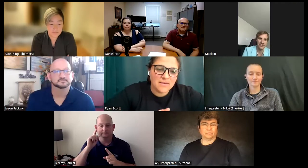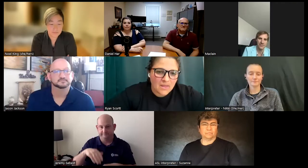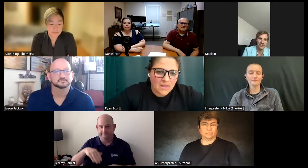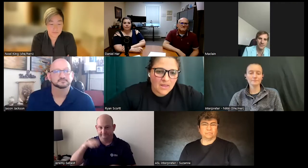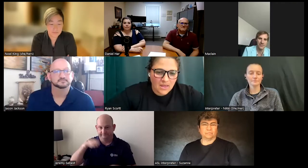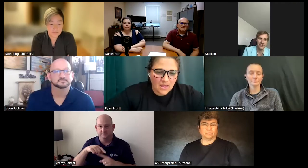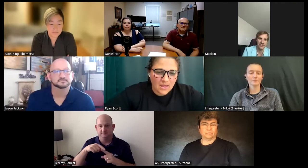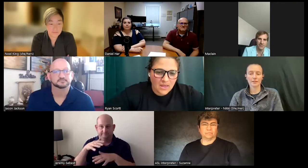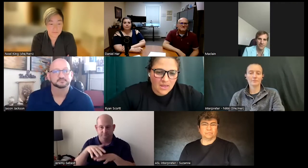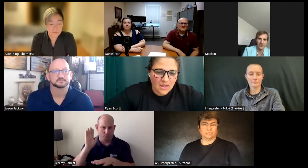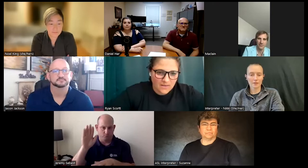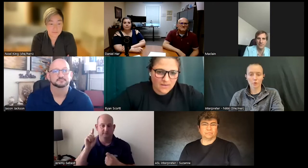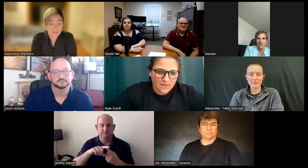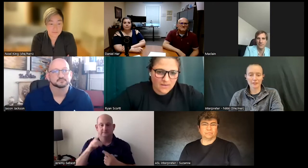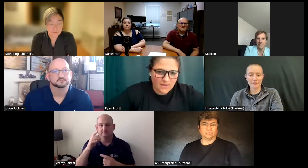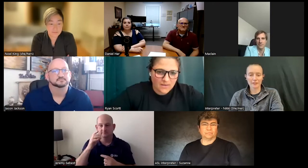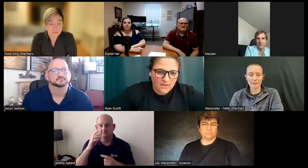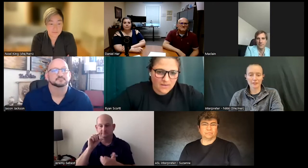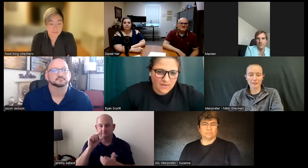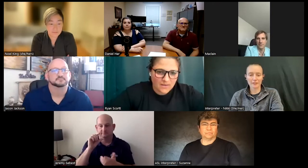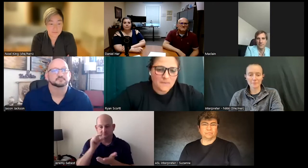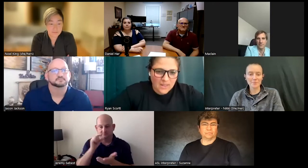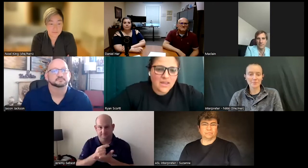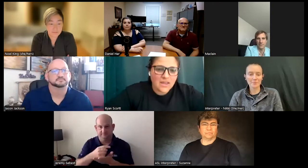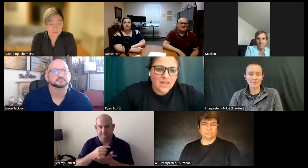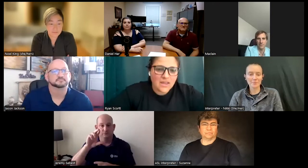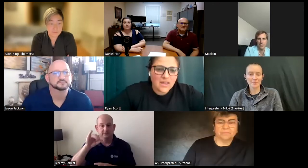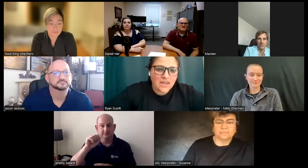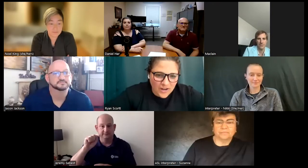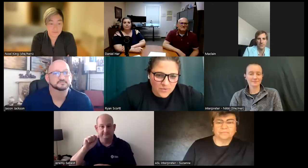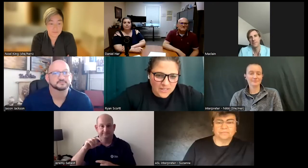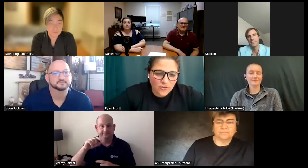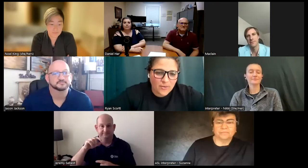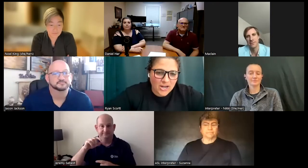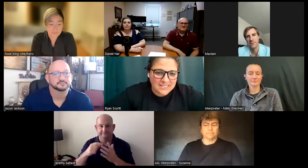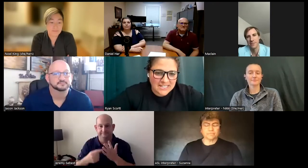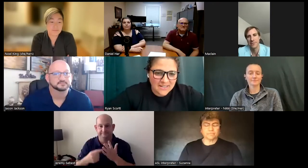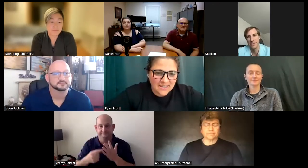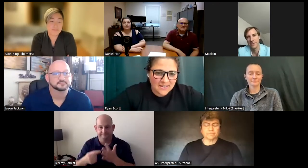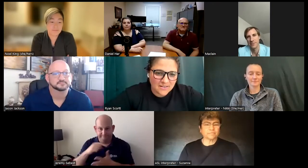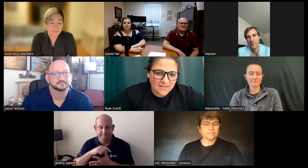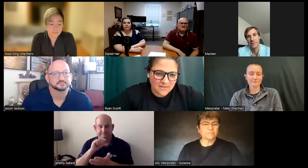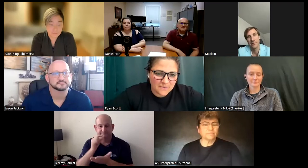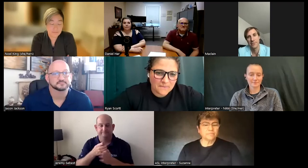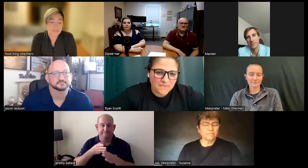Grew up in Pennsylvania. Grew up in Pennsylvania and graduated from RIT.